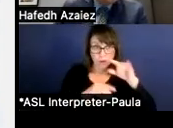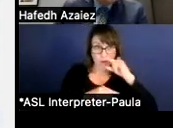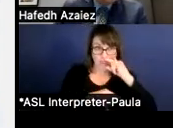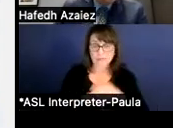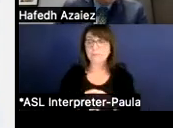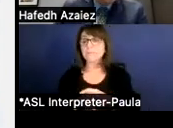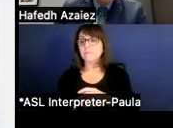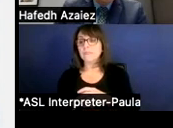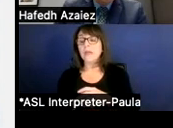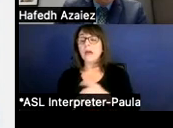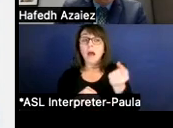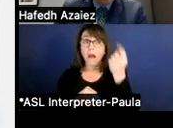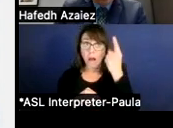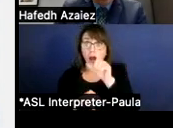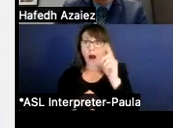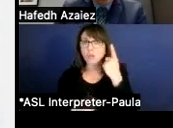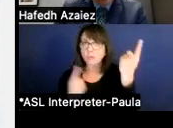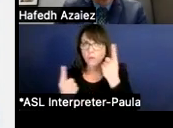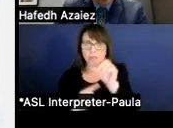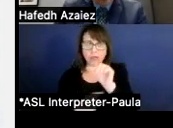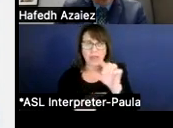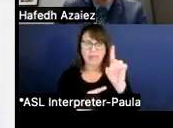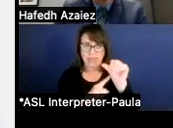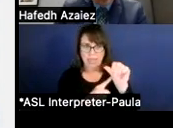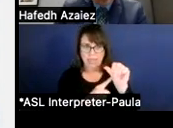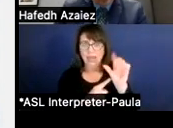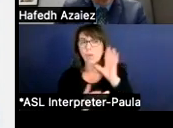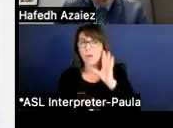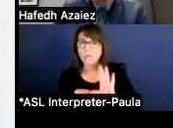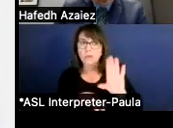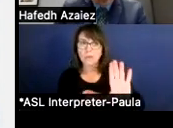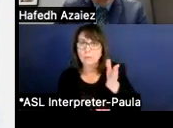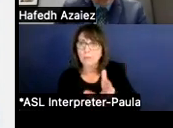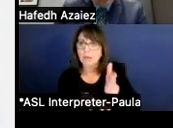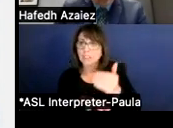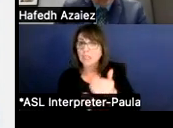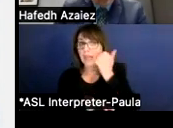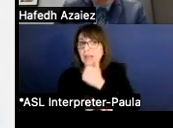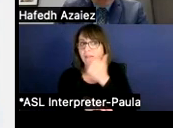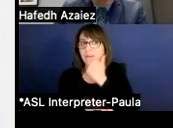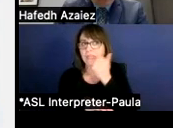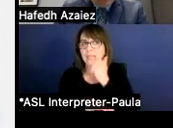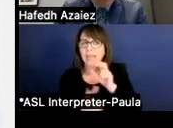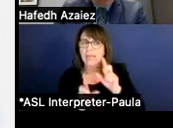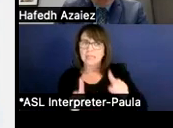you also have to consider ADA. We will be budgeting at ADA average daily attendance of 94%.